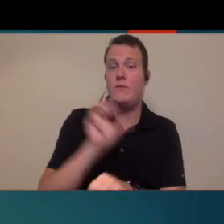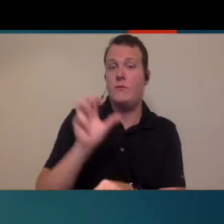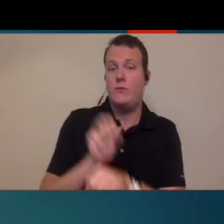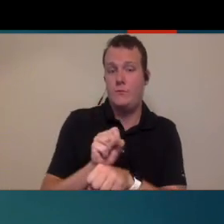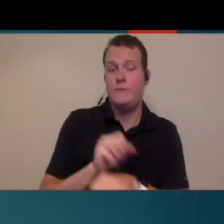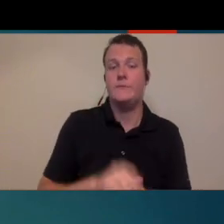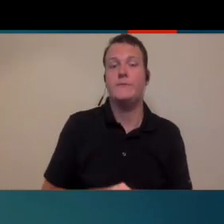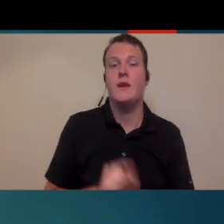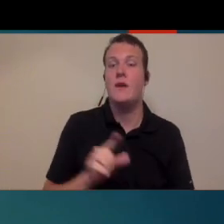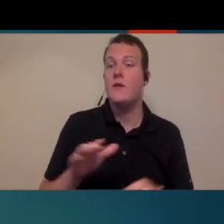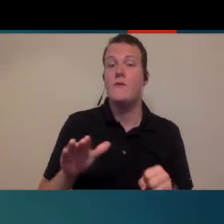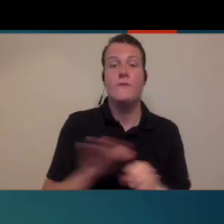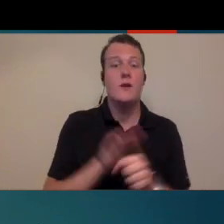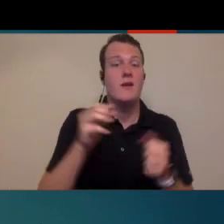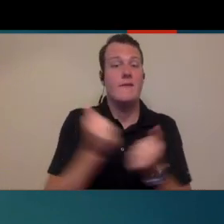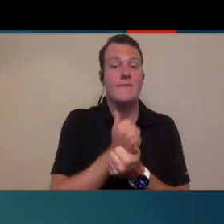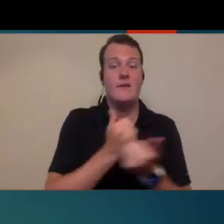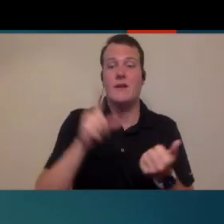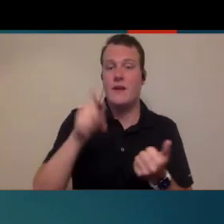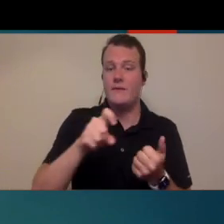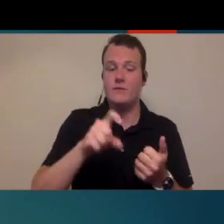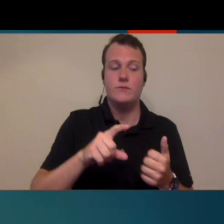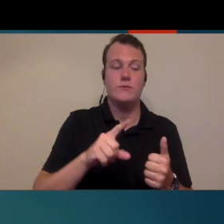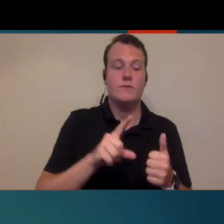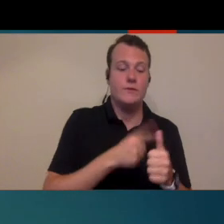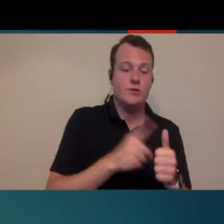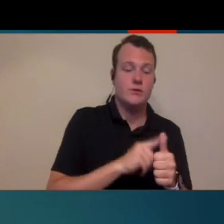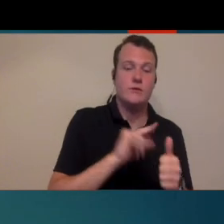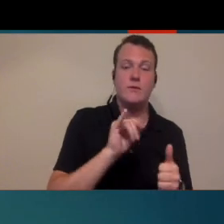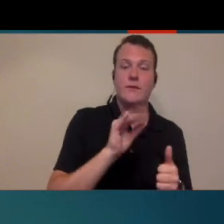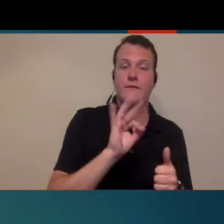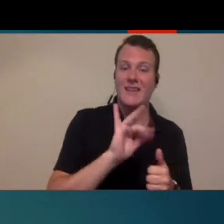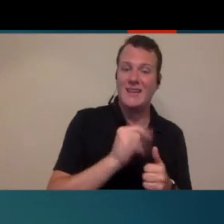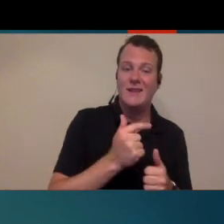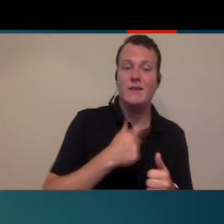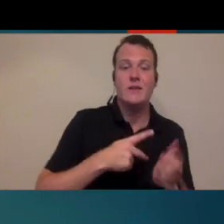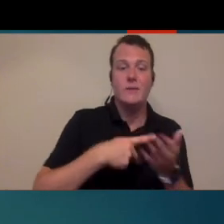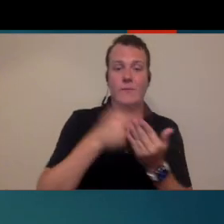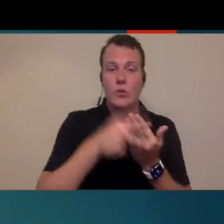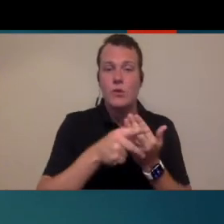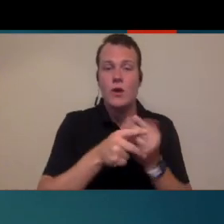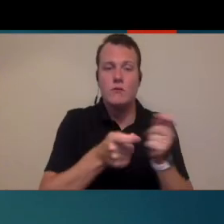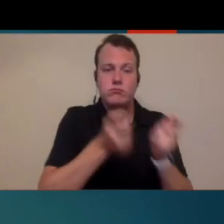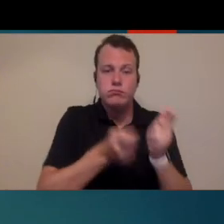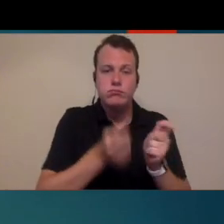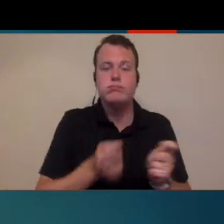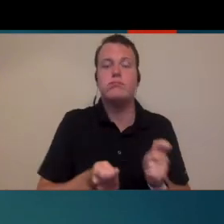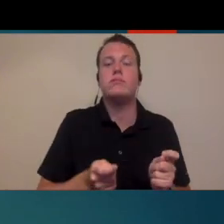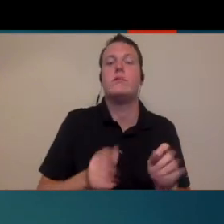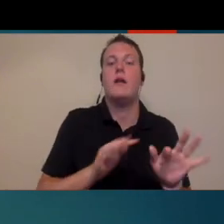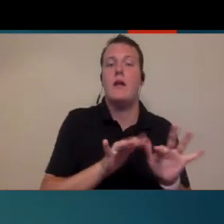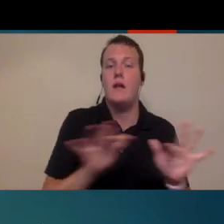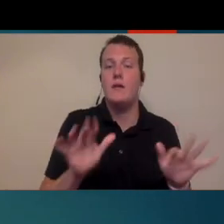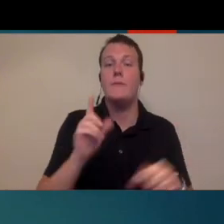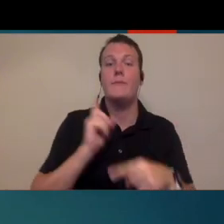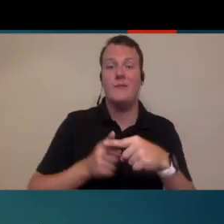you are doing the entire thing, and you've got to be able to do all of the initial fittings, the programming, all the verification. and then you're gonna be